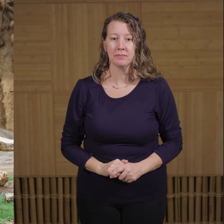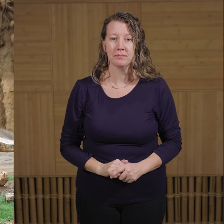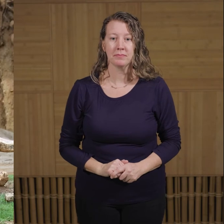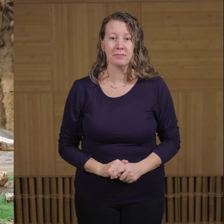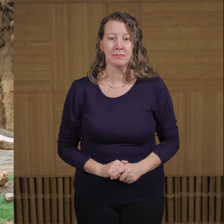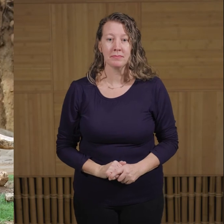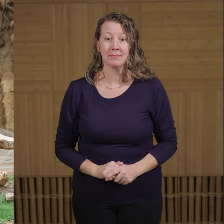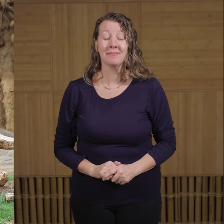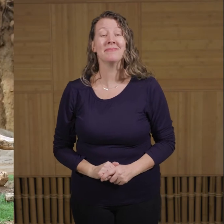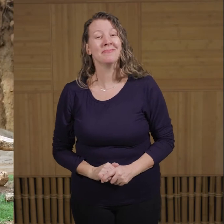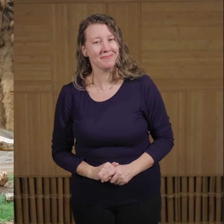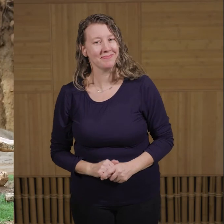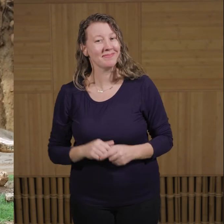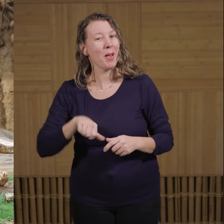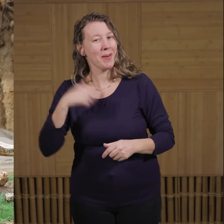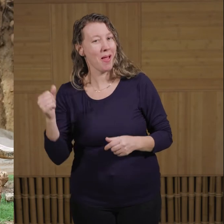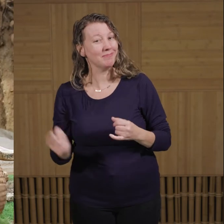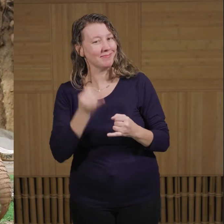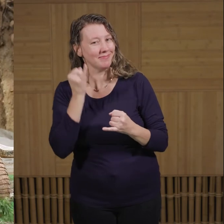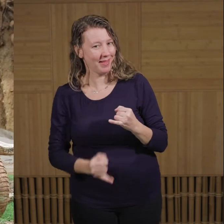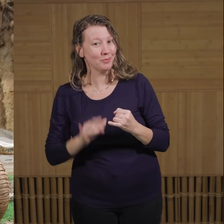Another notable feature are the large ears of the elephant.